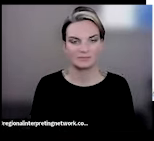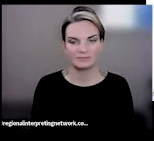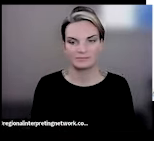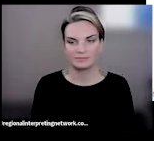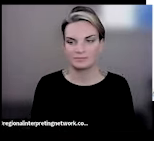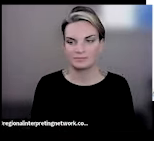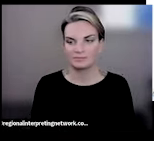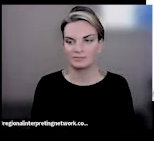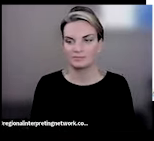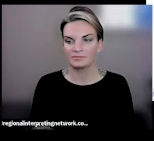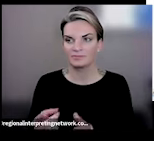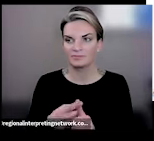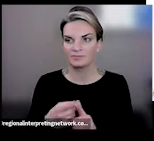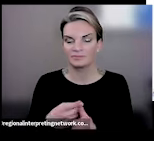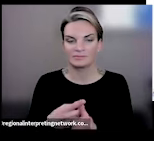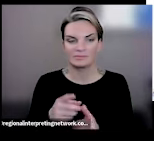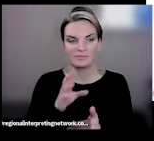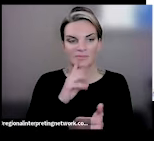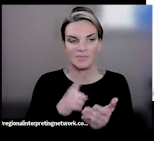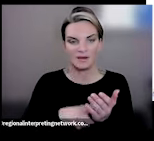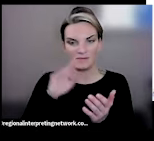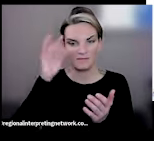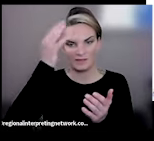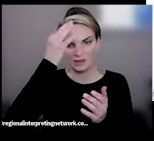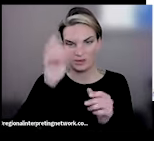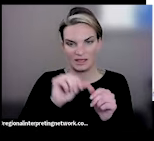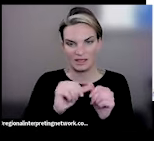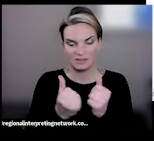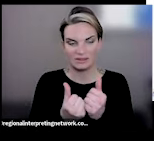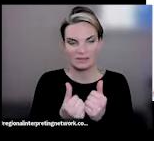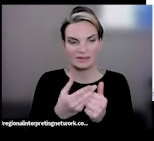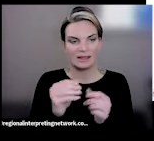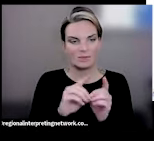start out by talking about some of the federal agencies and departments that are focused on